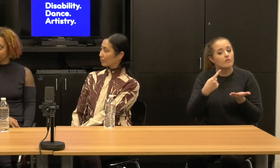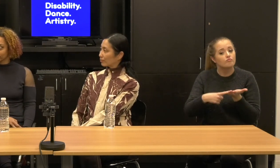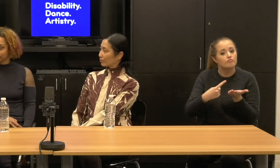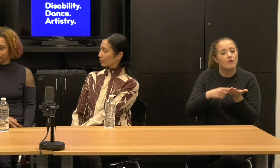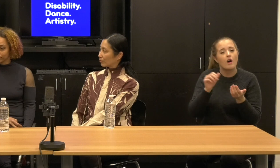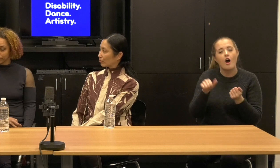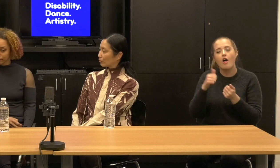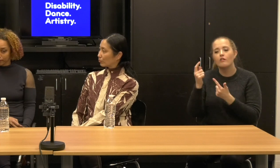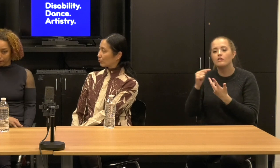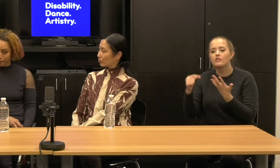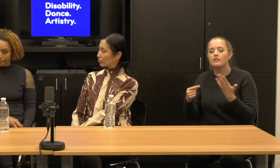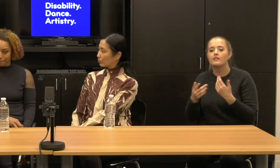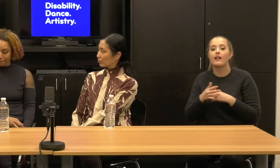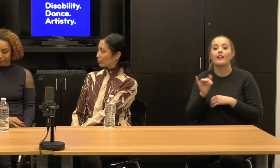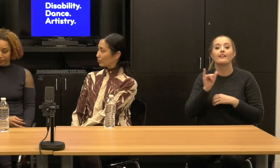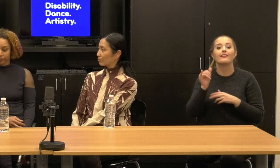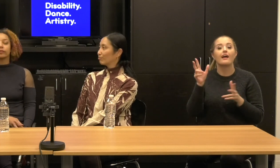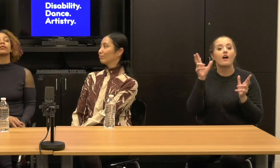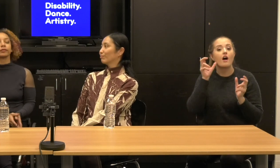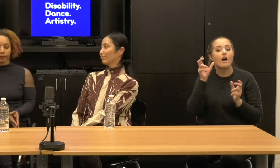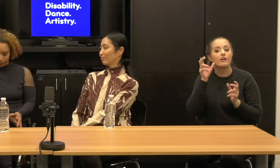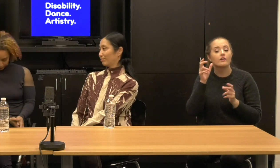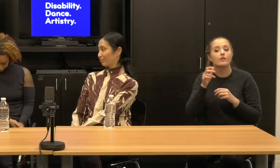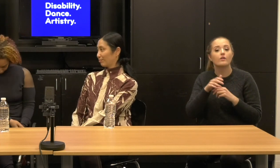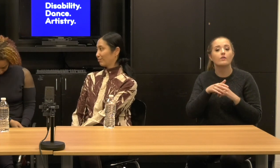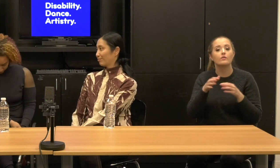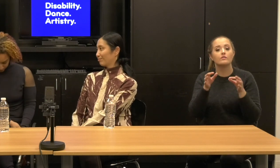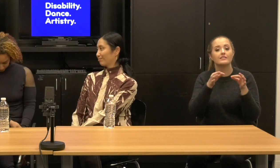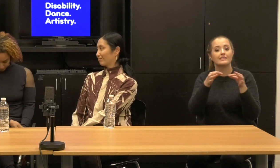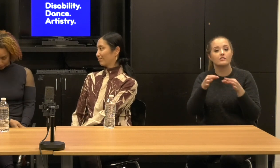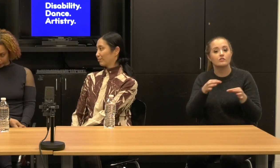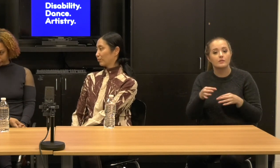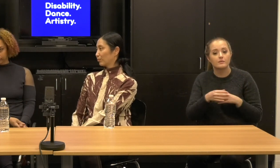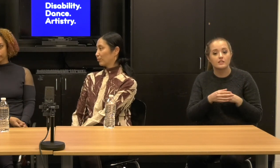I'm thinking about the audio description, which is for folks who might not know what